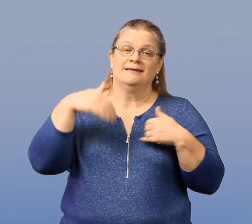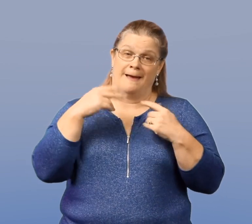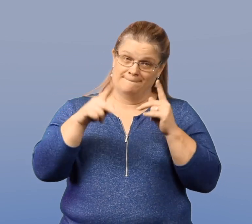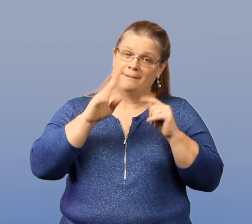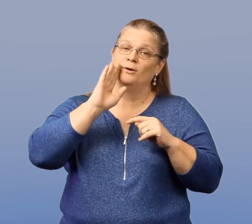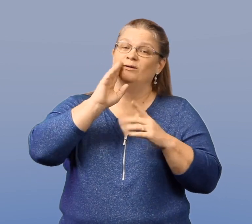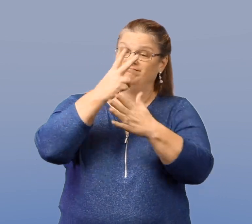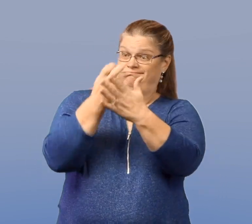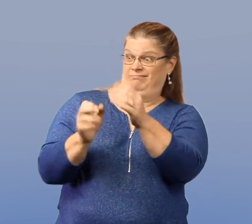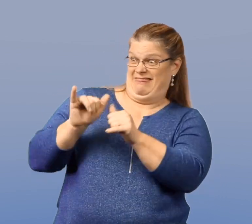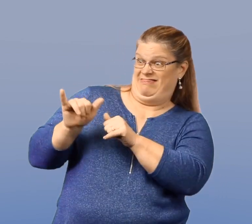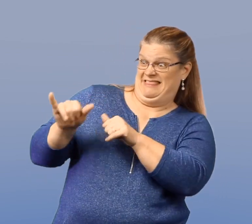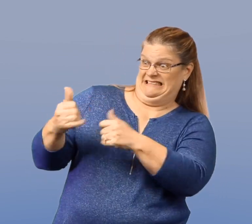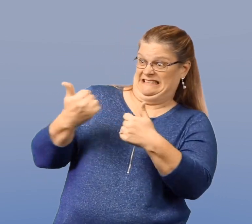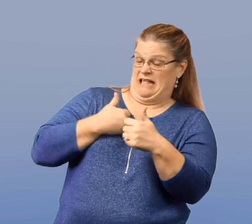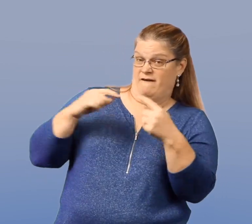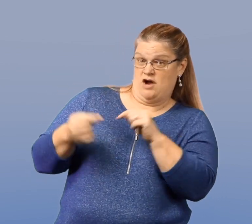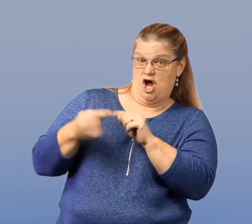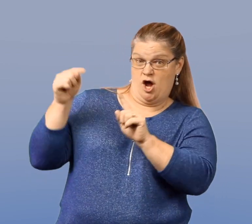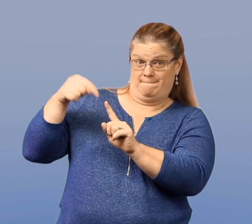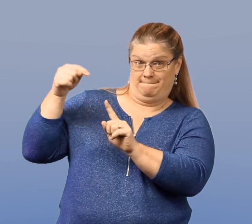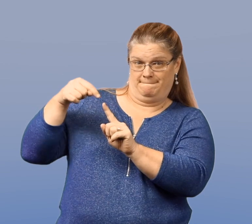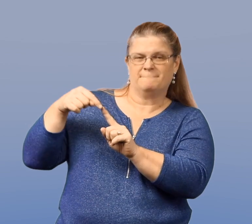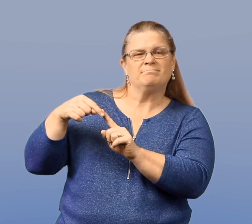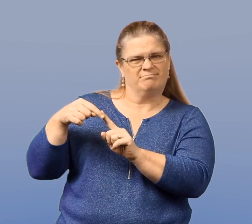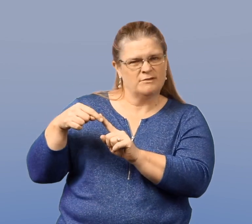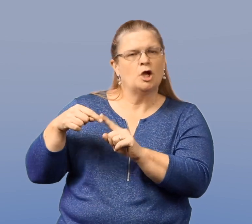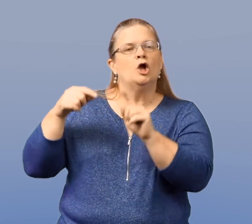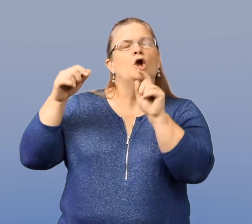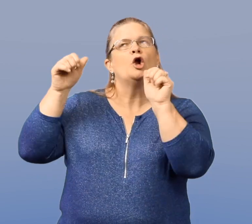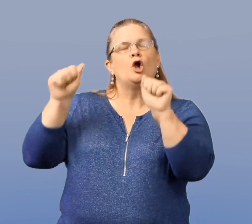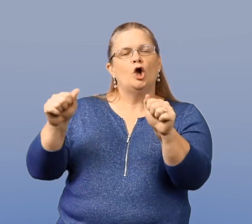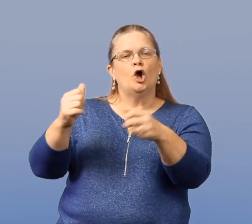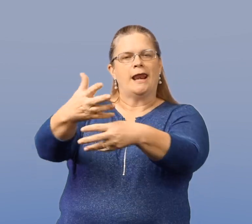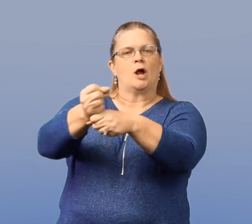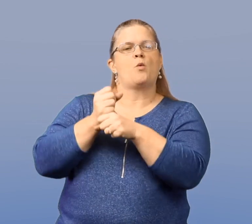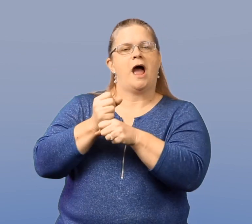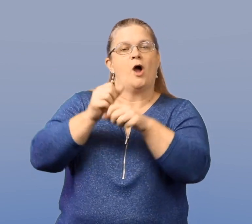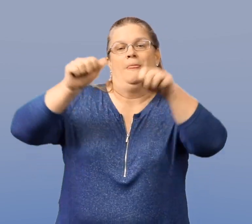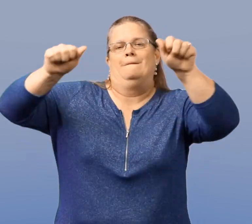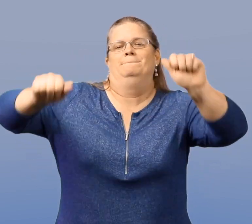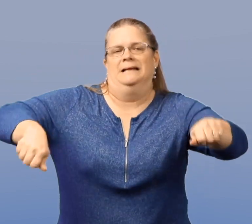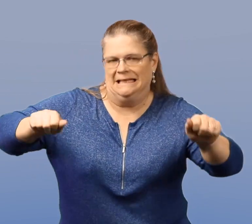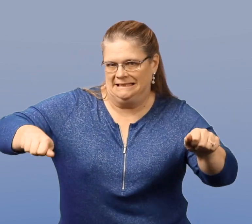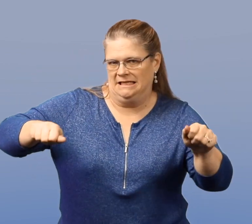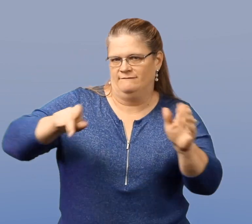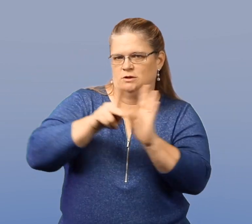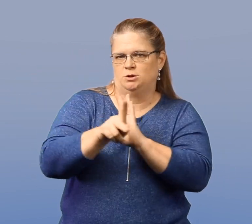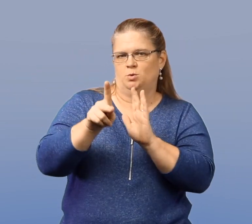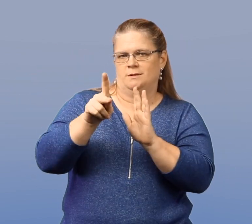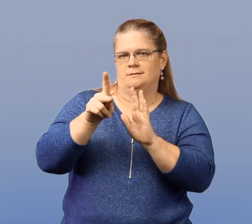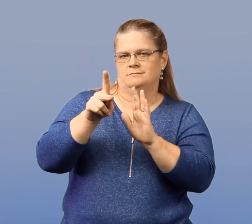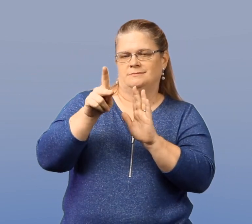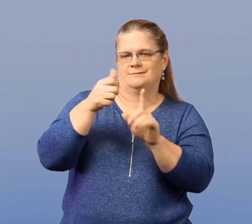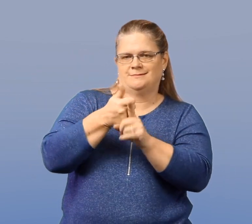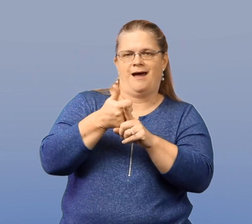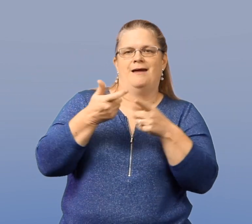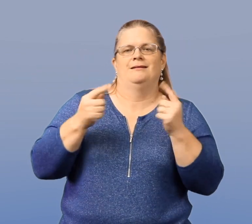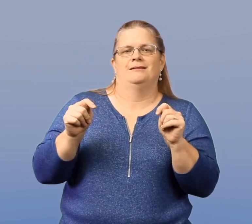The fact is that young people who engage in self-injurious behaviors can lead to suicide due